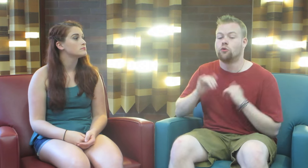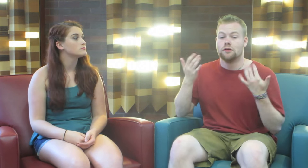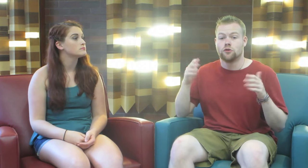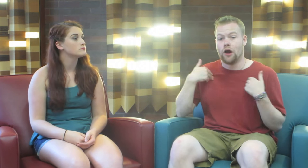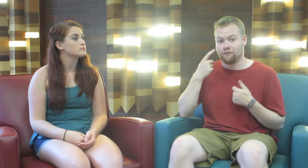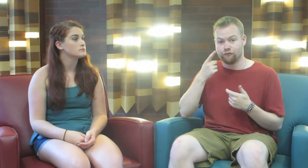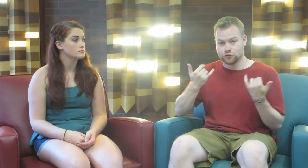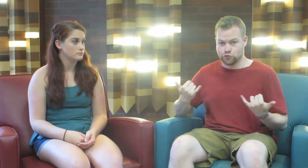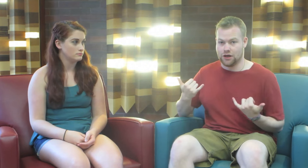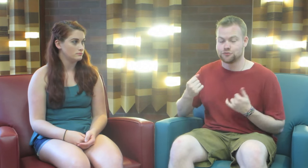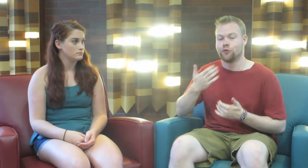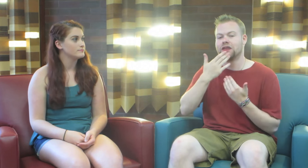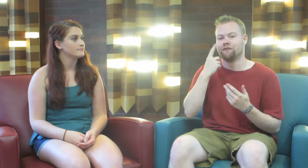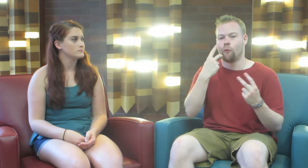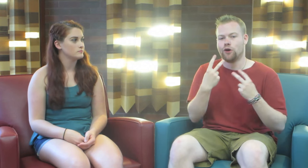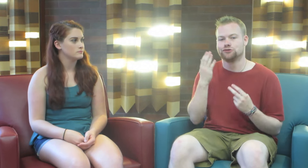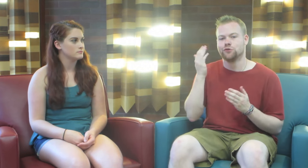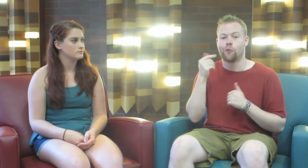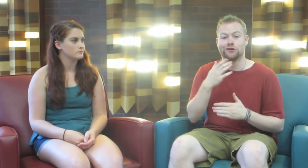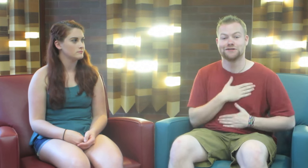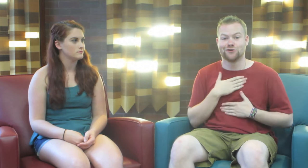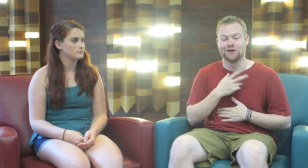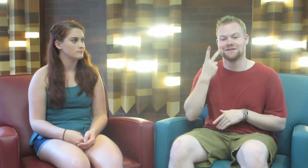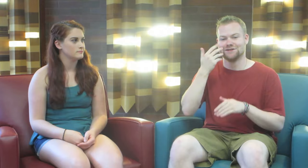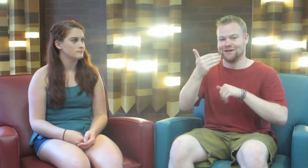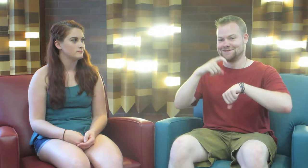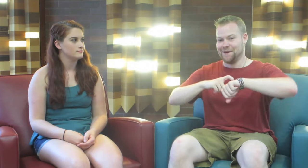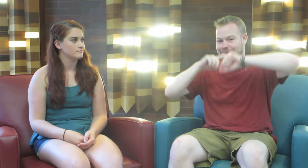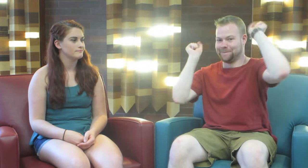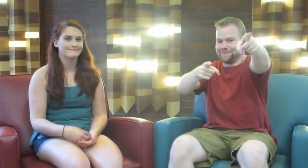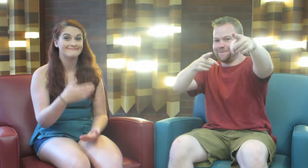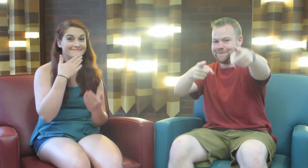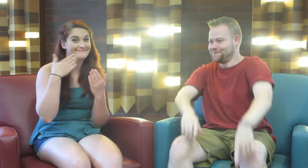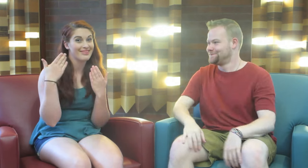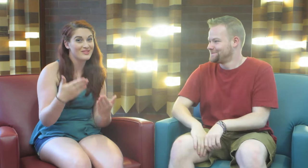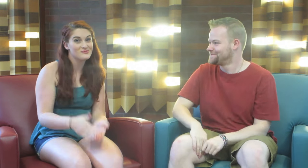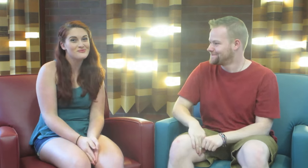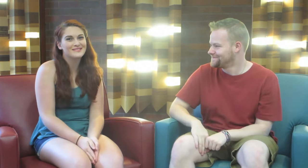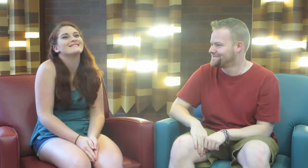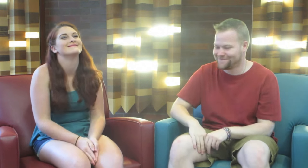R: That’s all we have for you today. Thanks for watching, and I hope you enjoyed it. See you next time. G: Thank you!